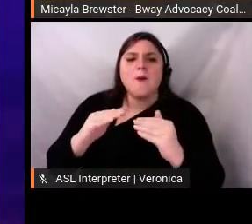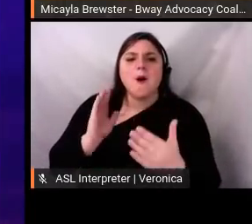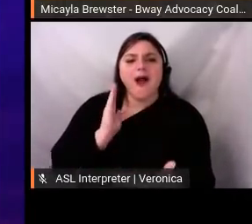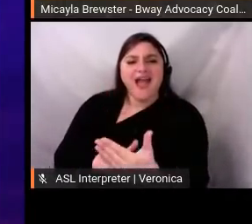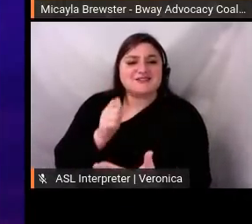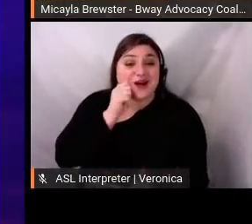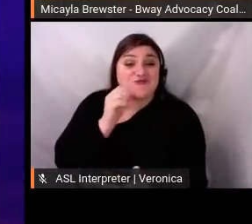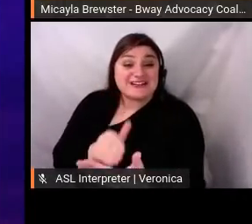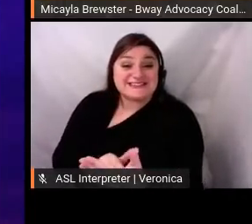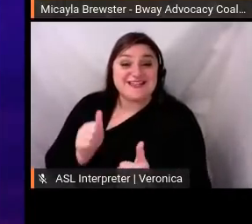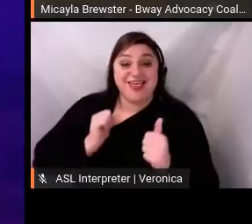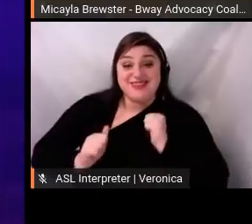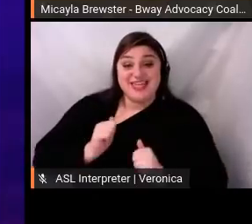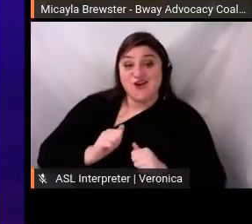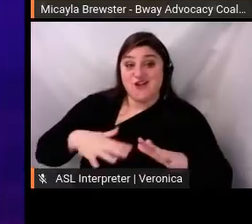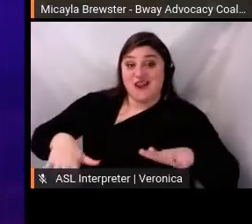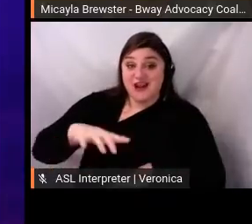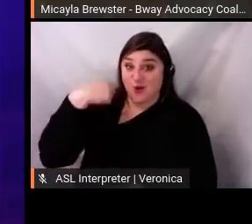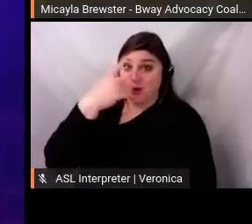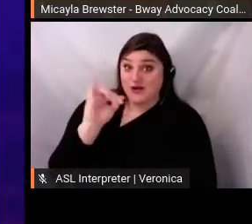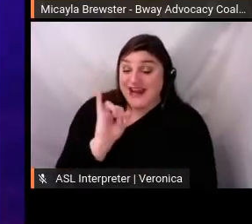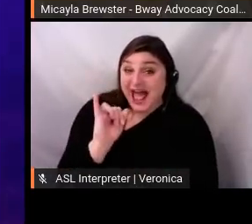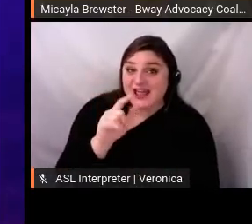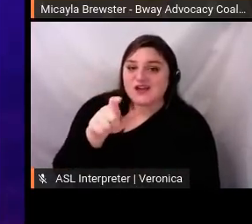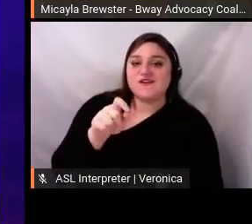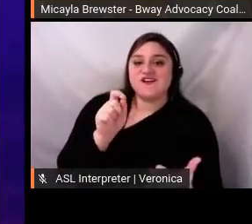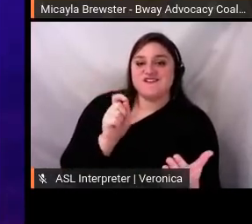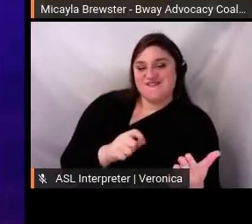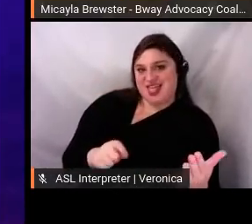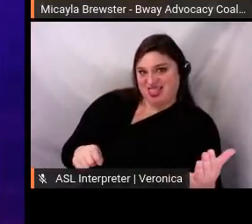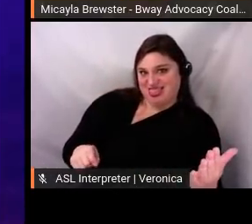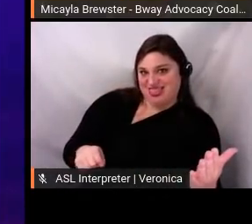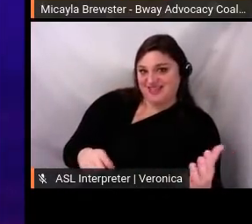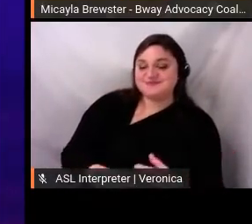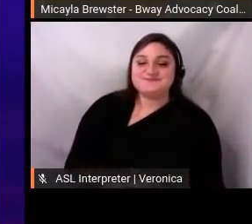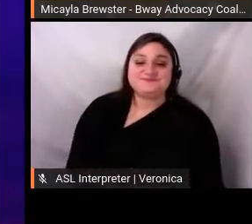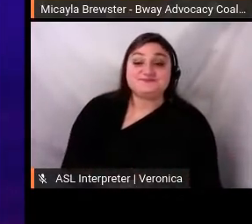story says: In an effort to educate myself, I will. And then left blanks